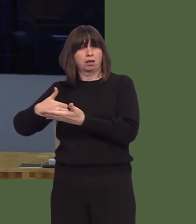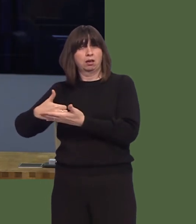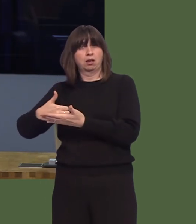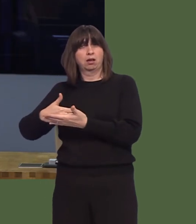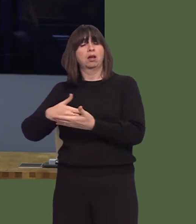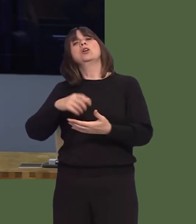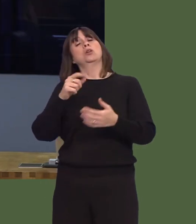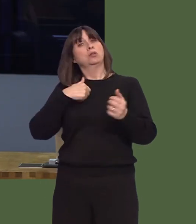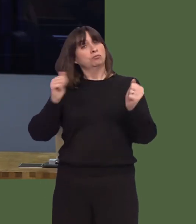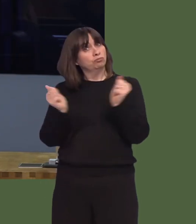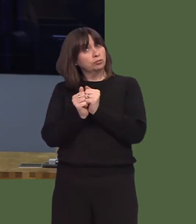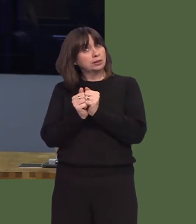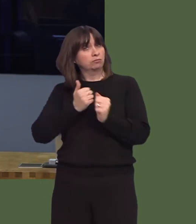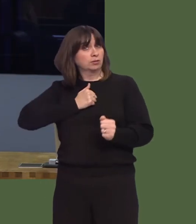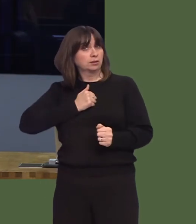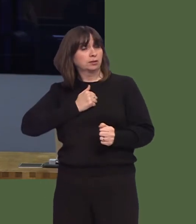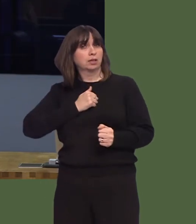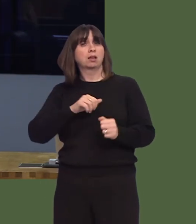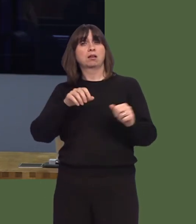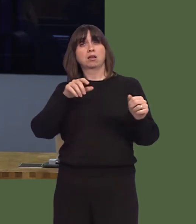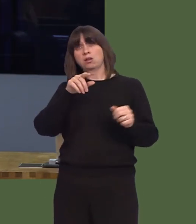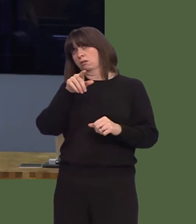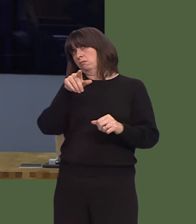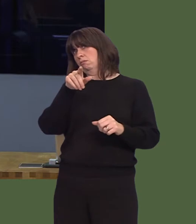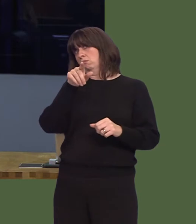So, will the First Minister agree with me that it would be a good thing if he were to